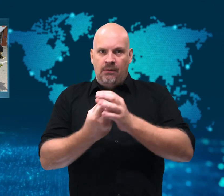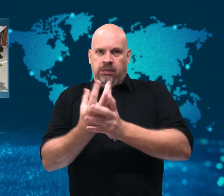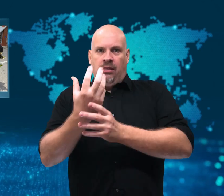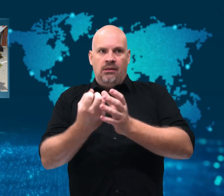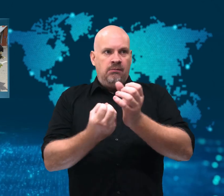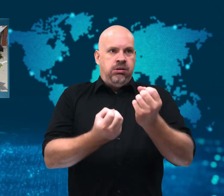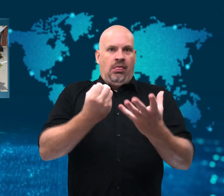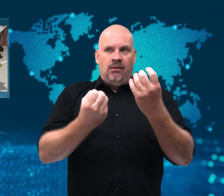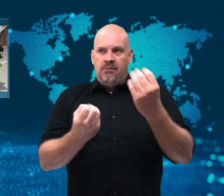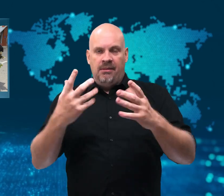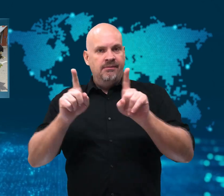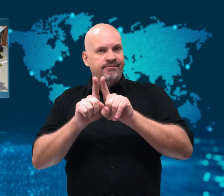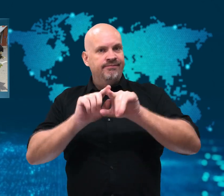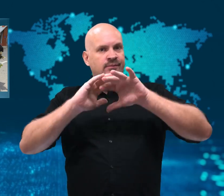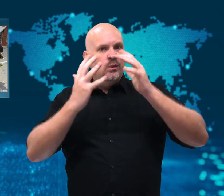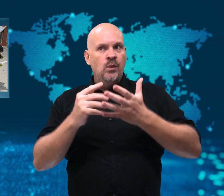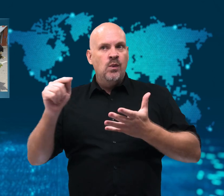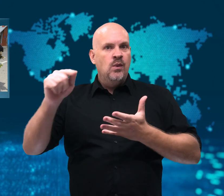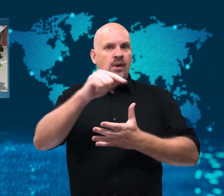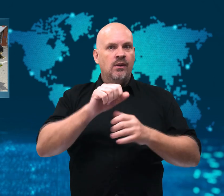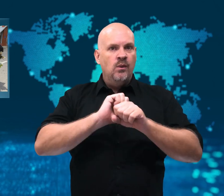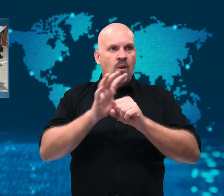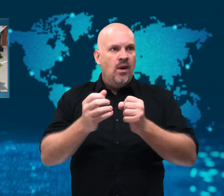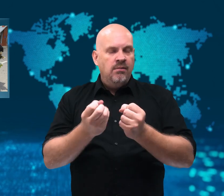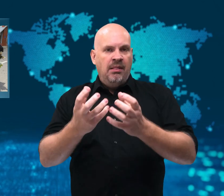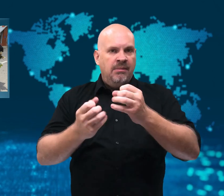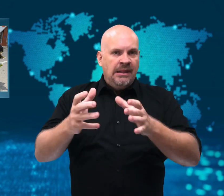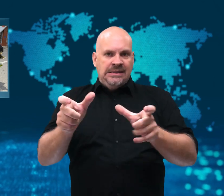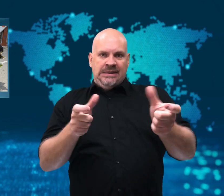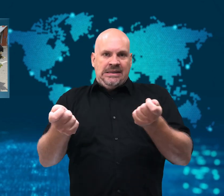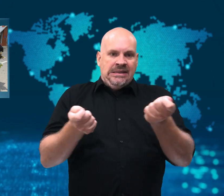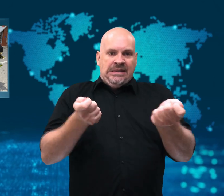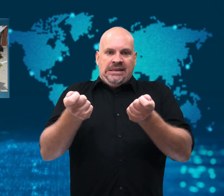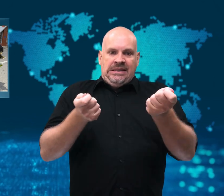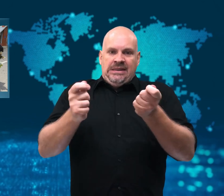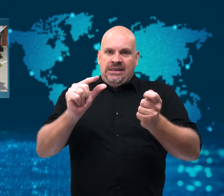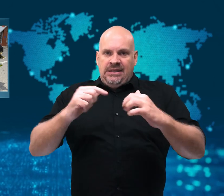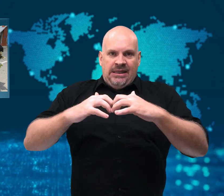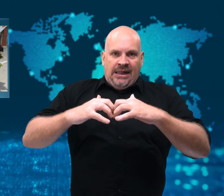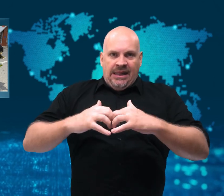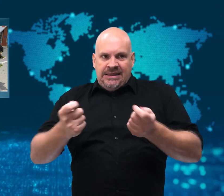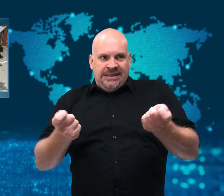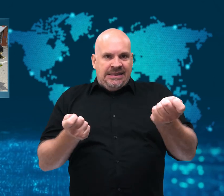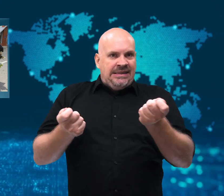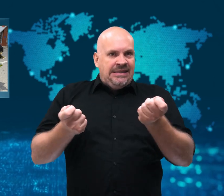Vietnam has been struggling to control outbreaks.